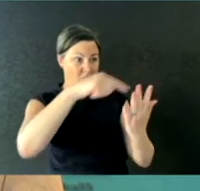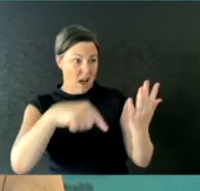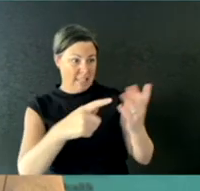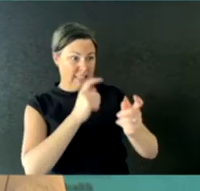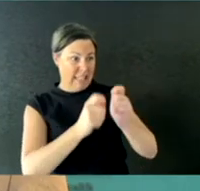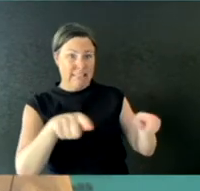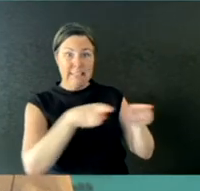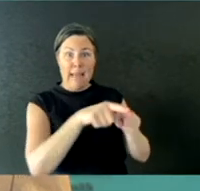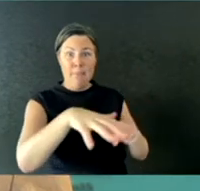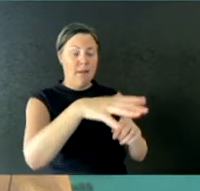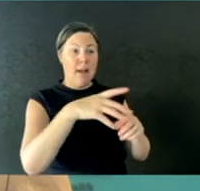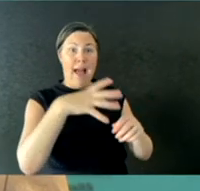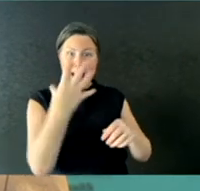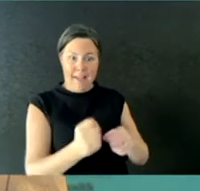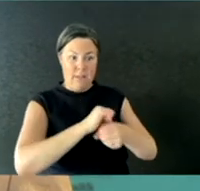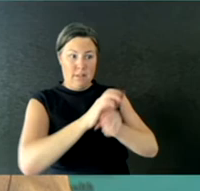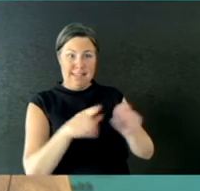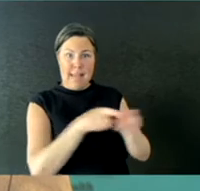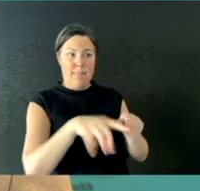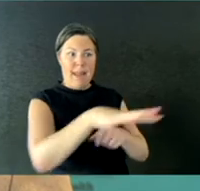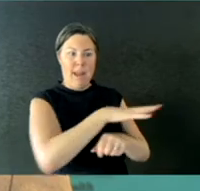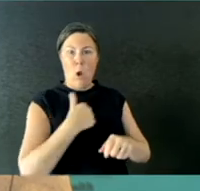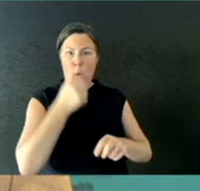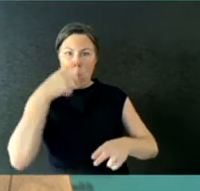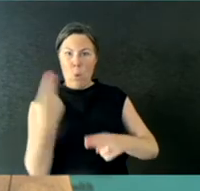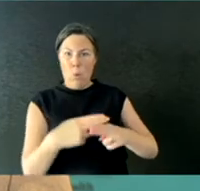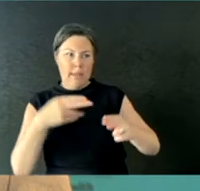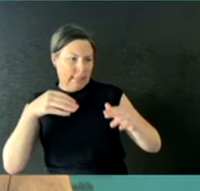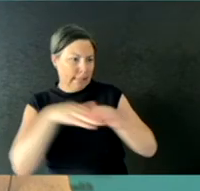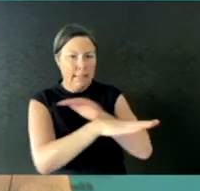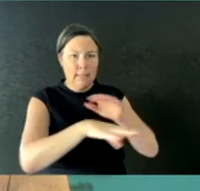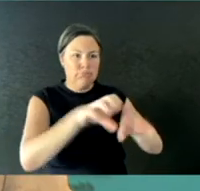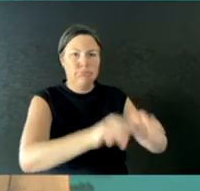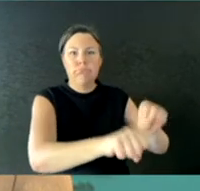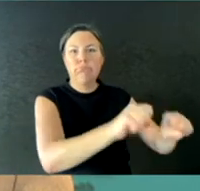So we can only ask Australians with even the most minimal of symptoms, even if you think